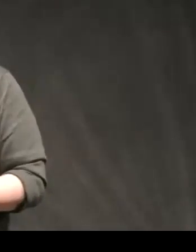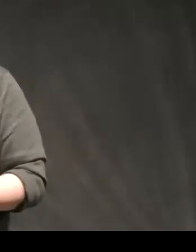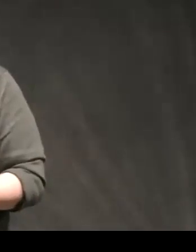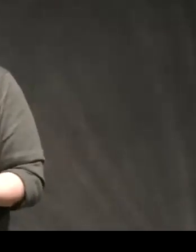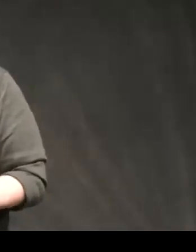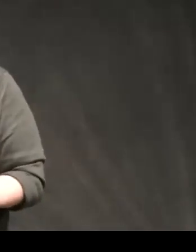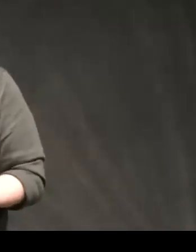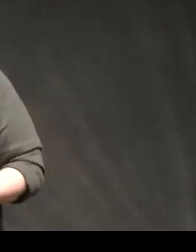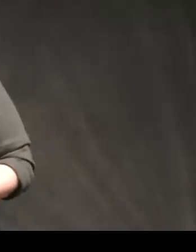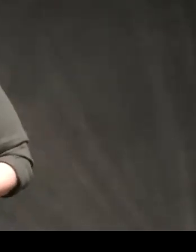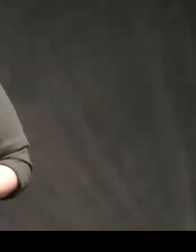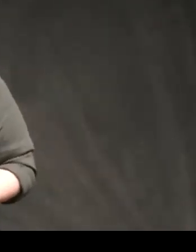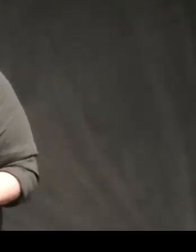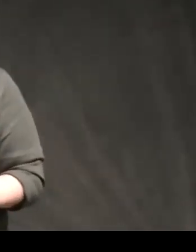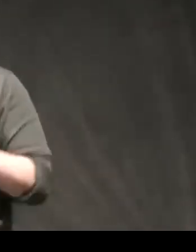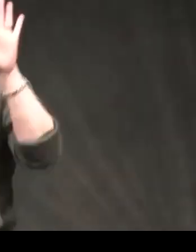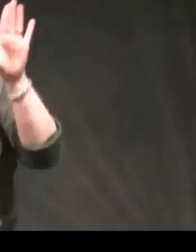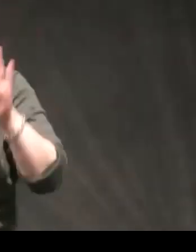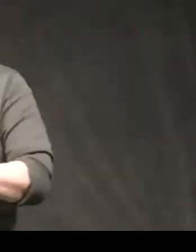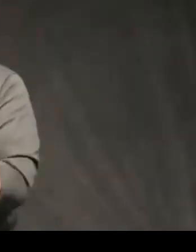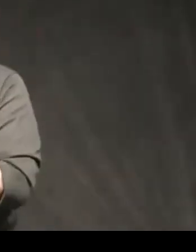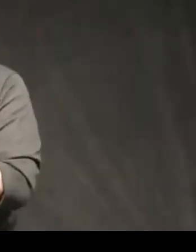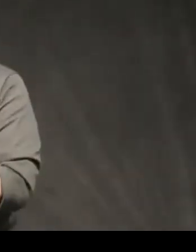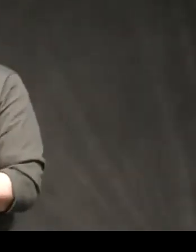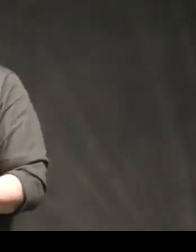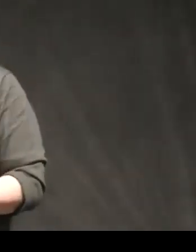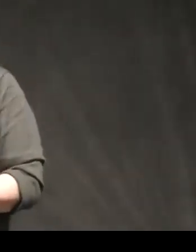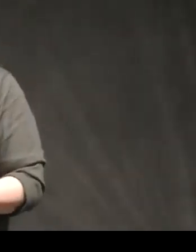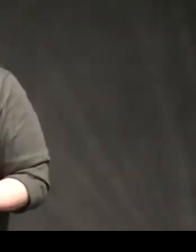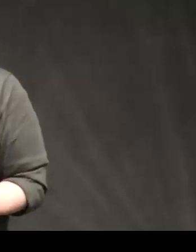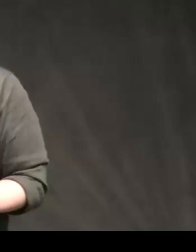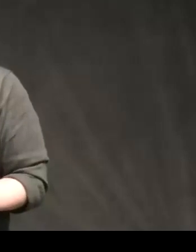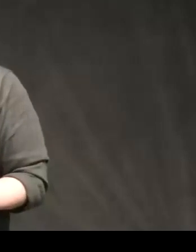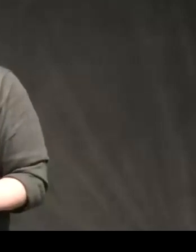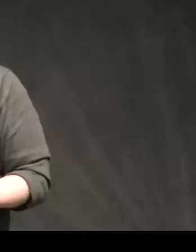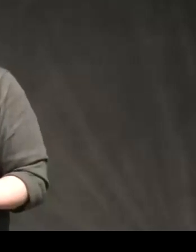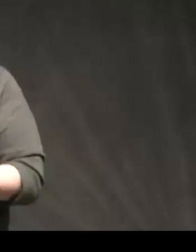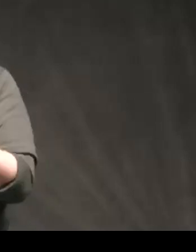thank you that was a great talk very interesting and we do have some questions here